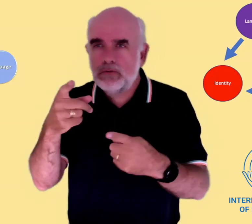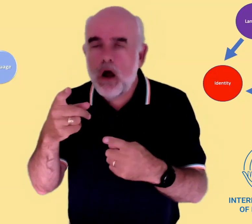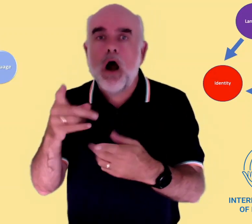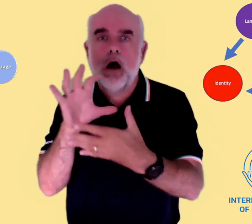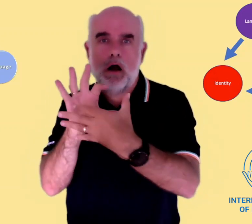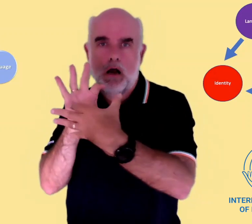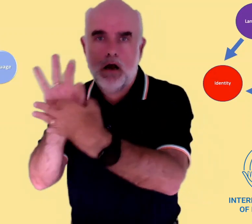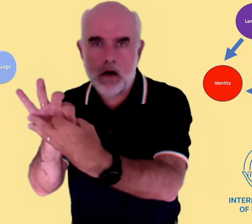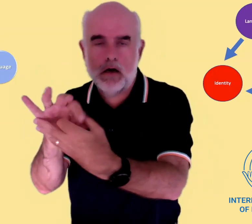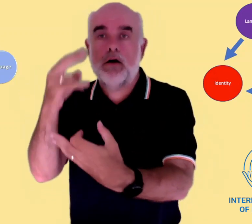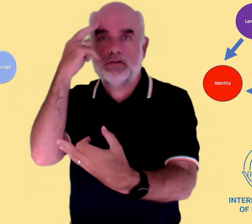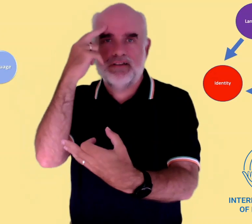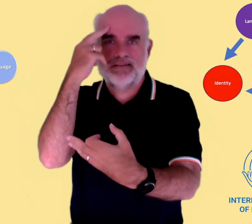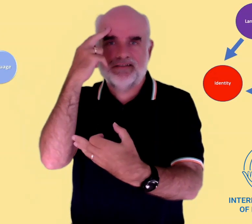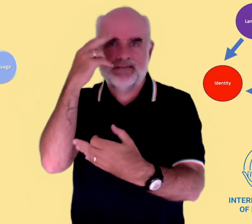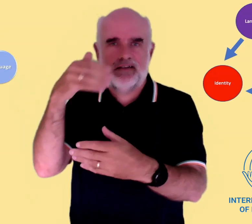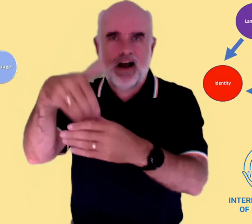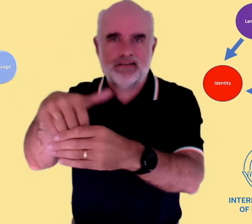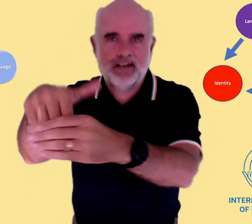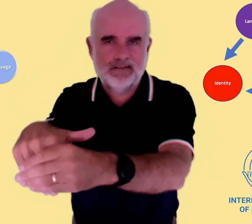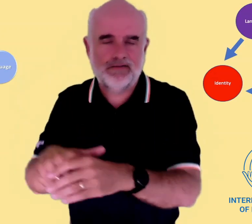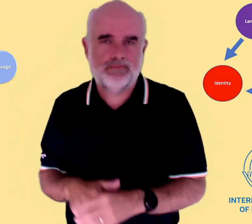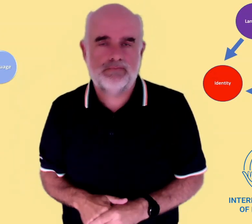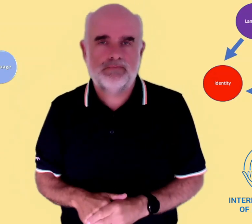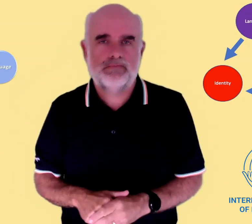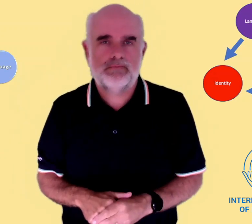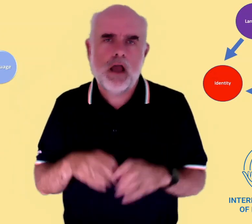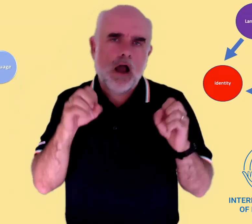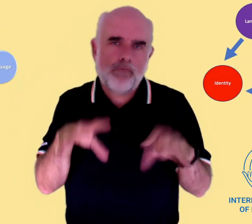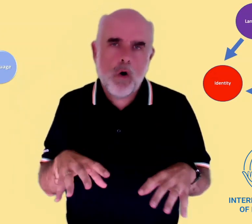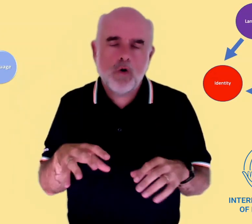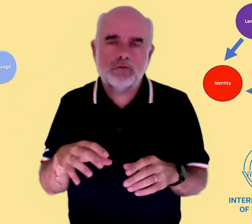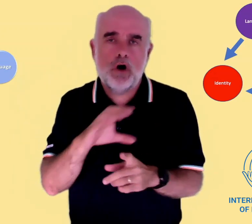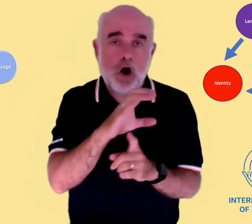our own language, the language we think in, to understand and appreciate the context. Of course